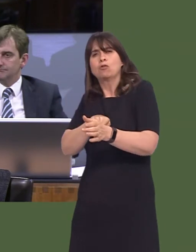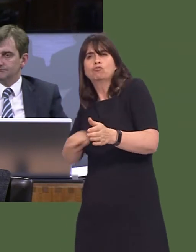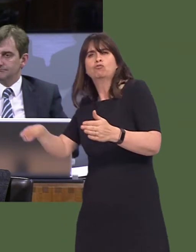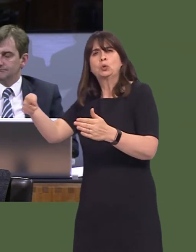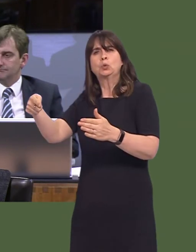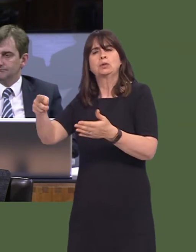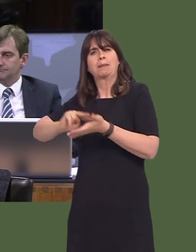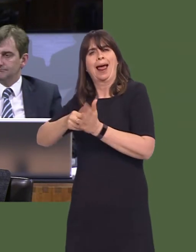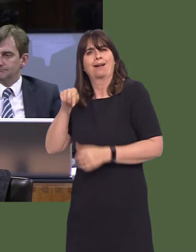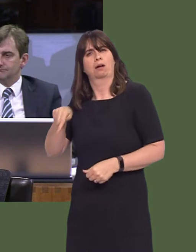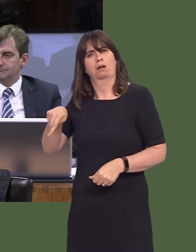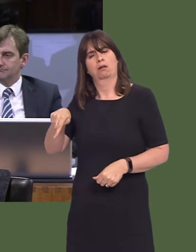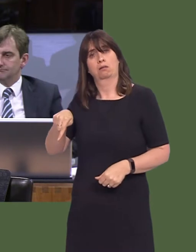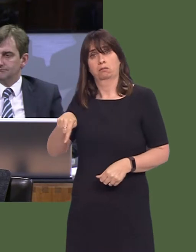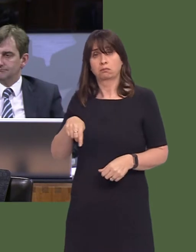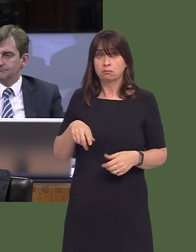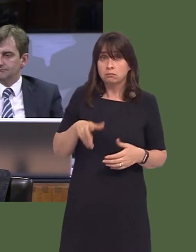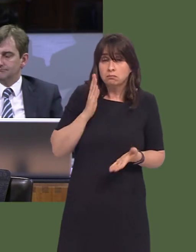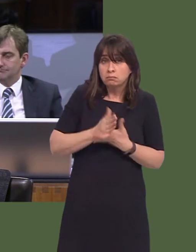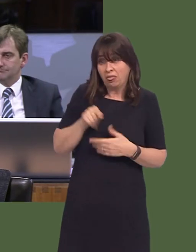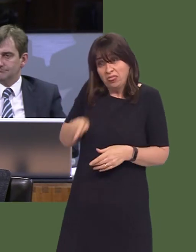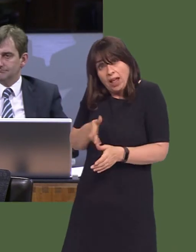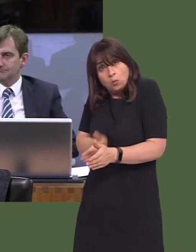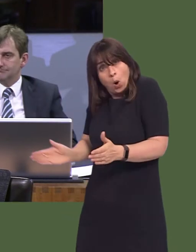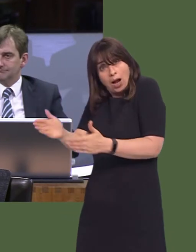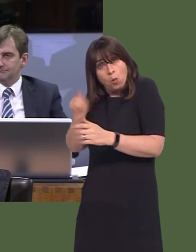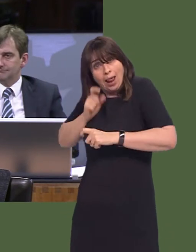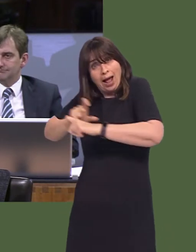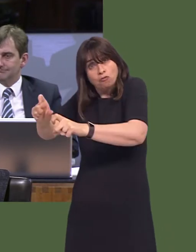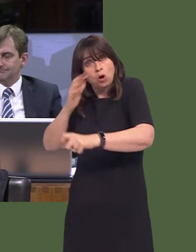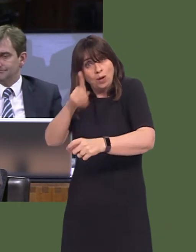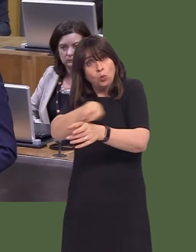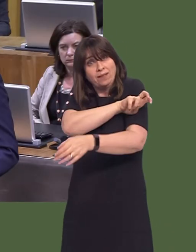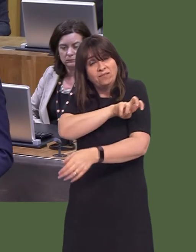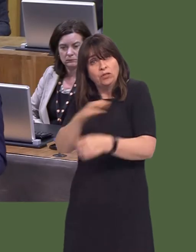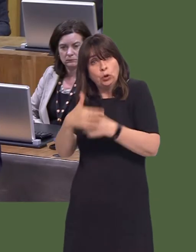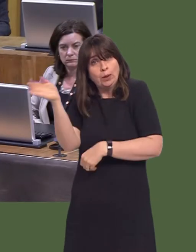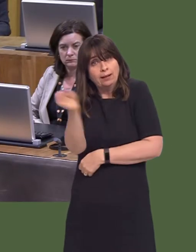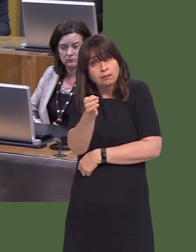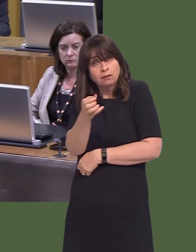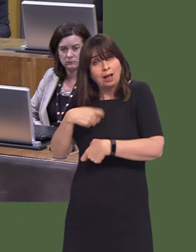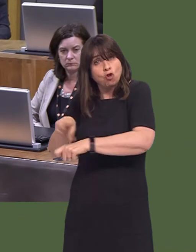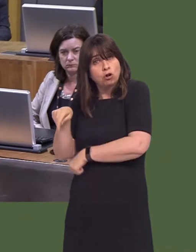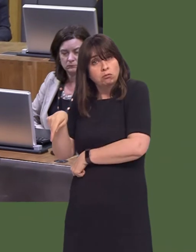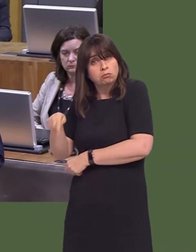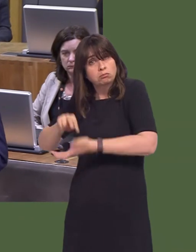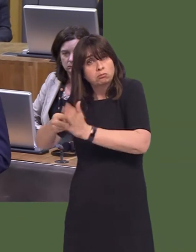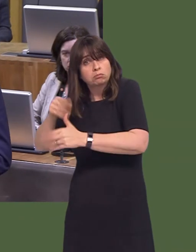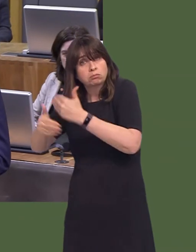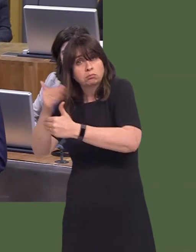will be a new First Minister, can you say that that will remain a Welsh Government priority? Carwyn Jones AM: I don't think I've expressed a strong preference for either route, and